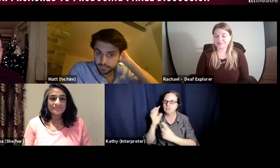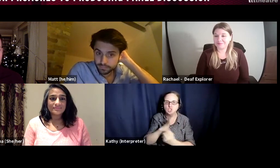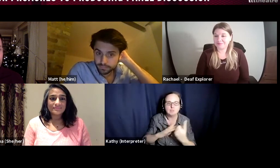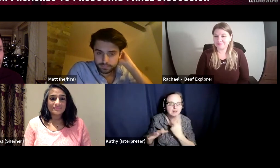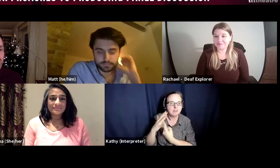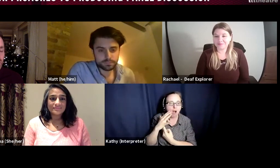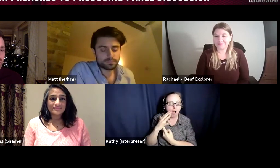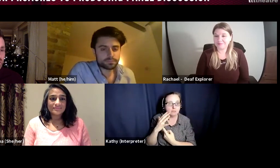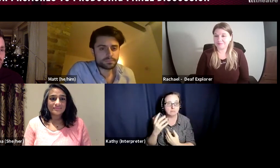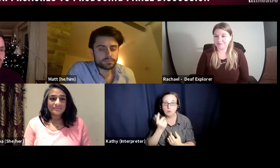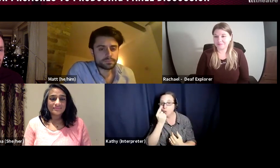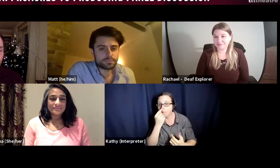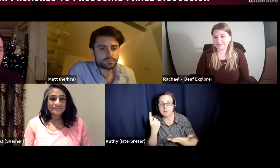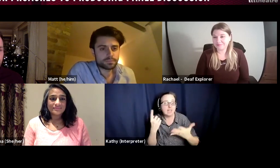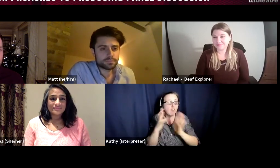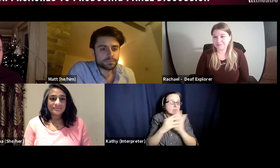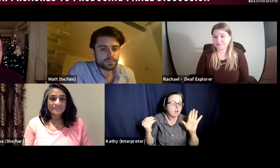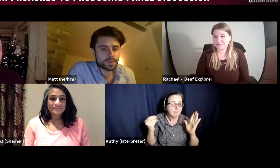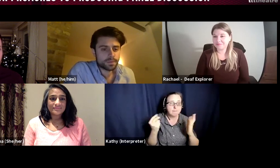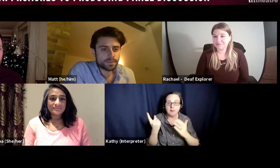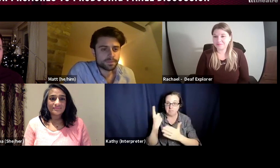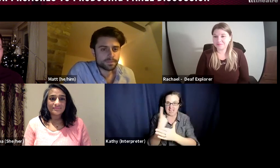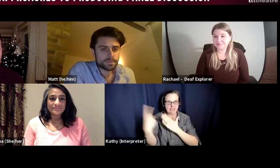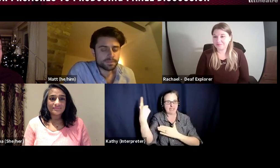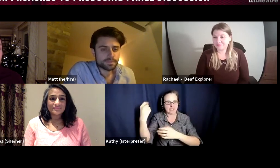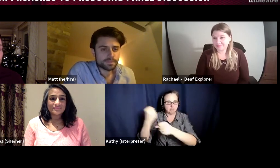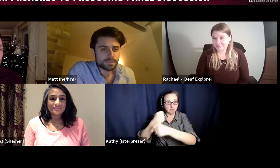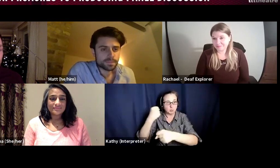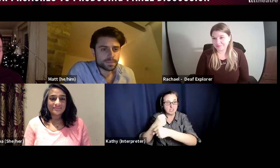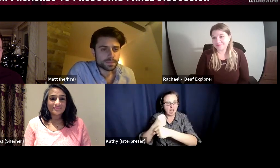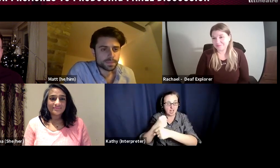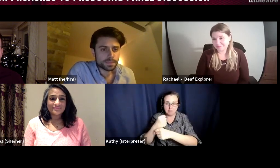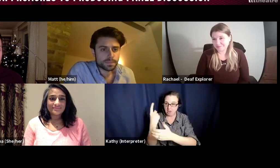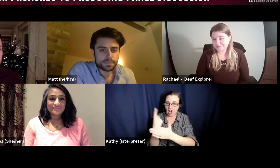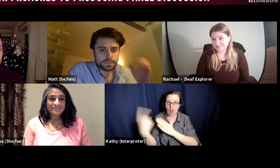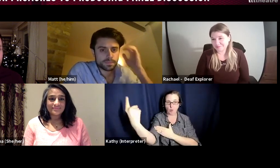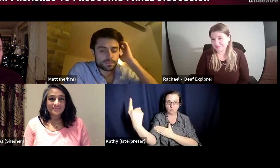an independent producer who is perhaps working on their own, and comes up with an idea for a